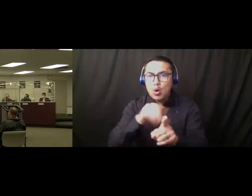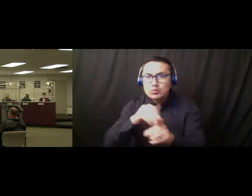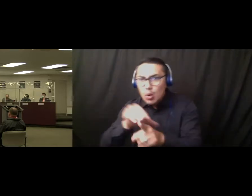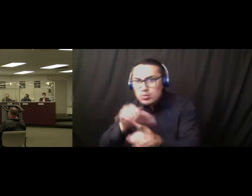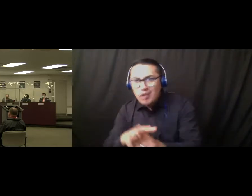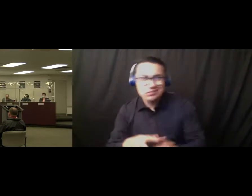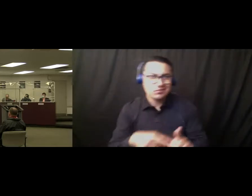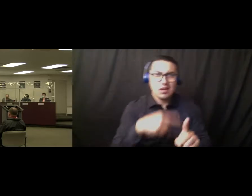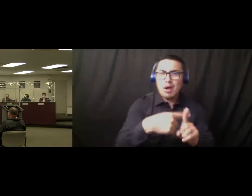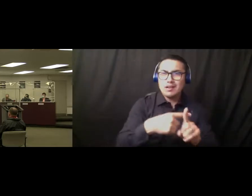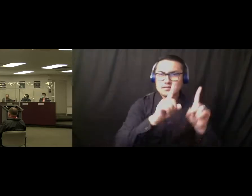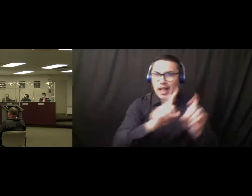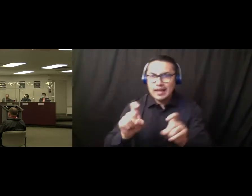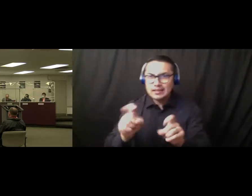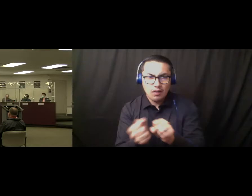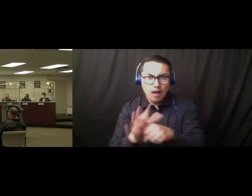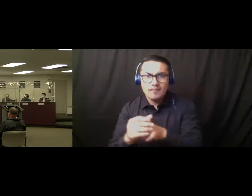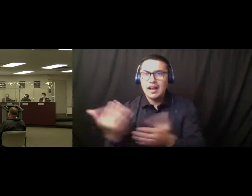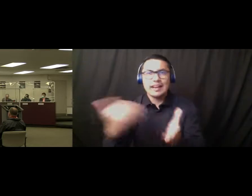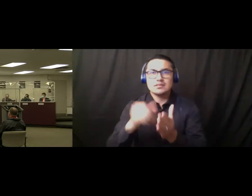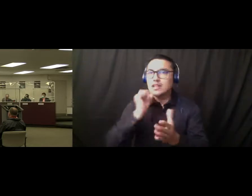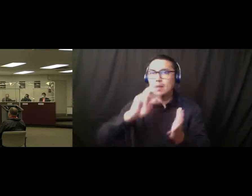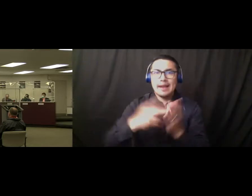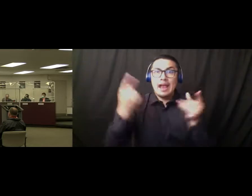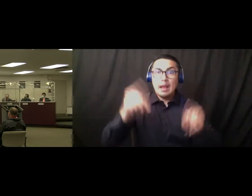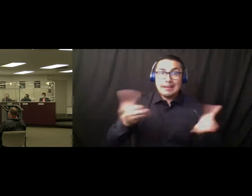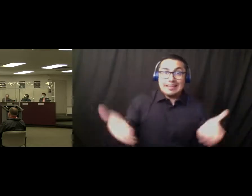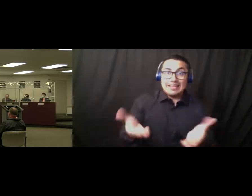necessarily mean that they occurred here, but rather that they were at-they work